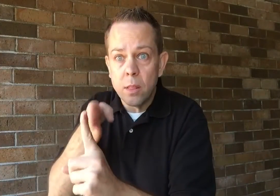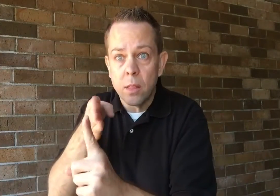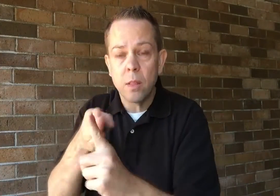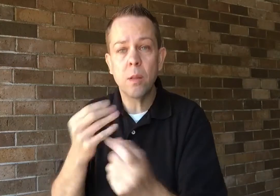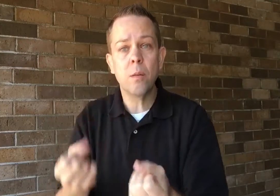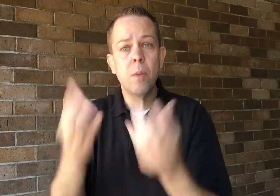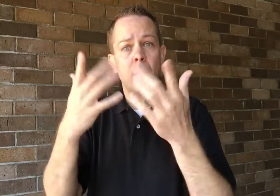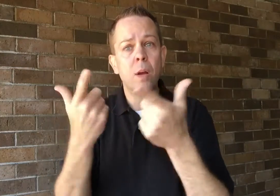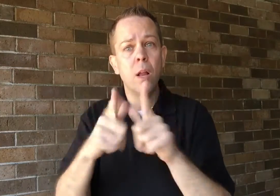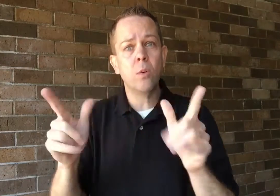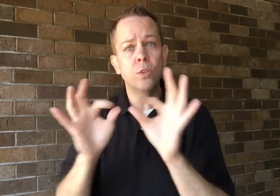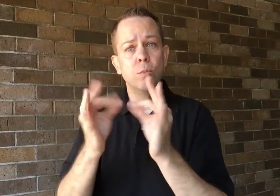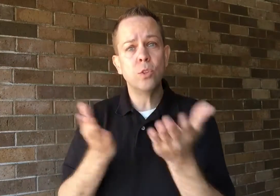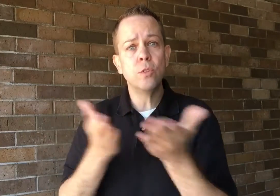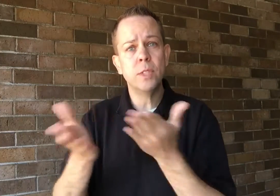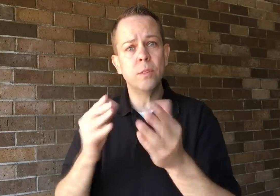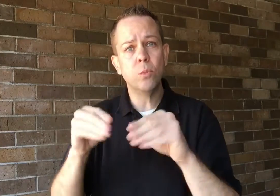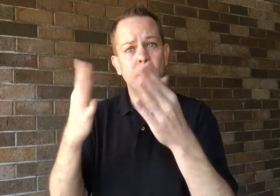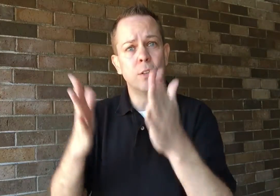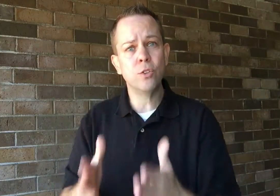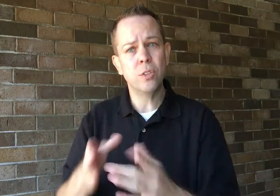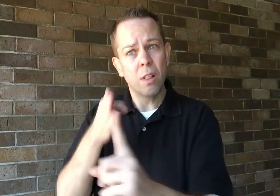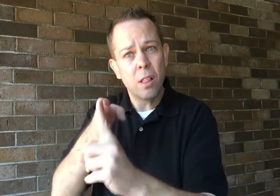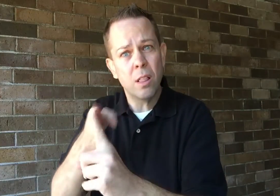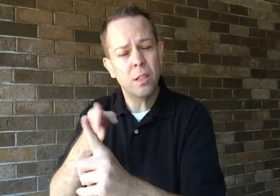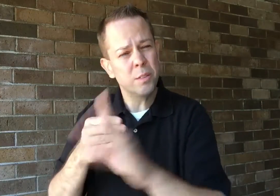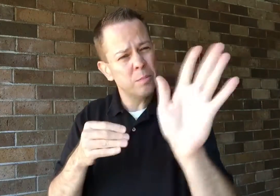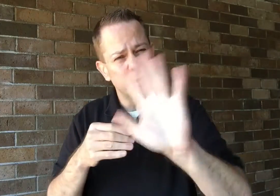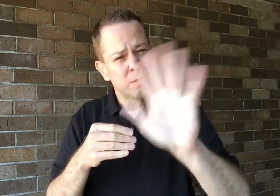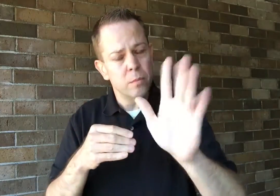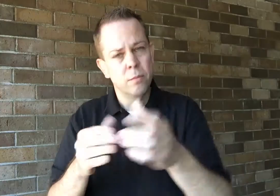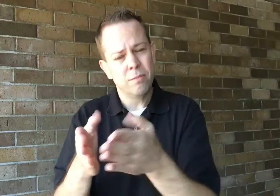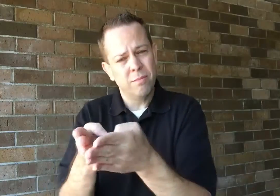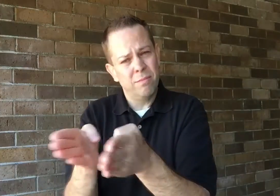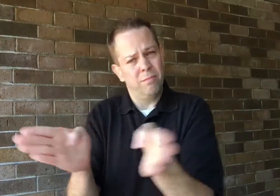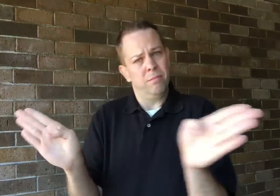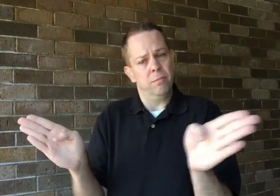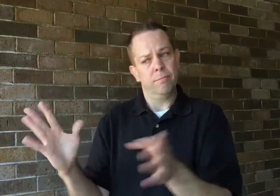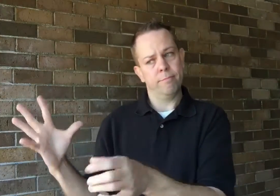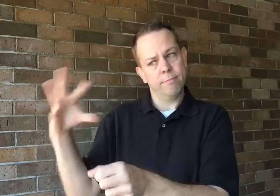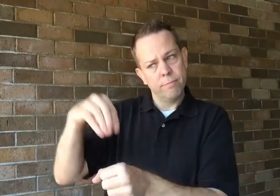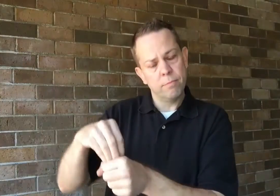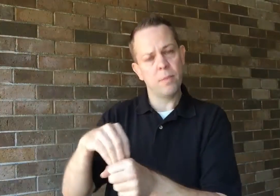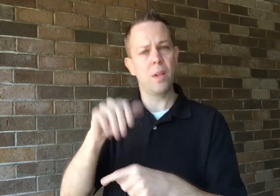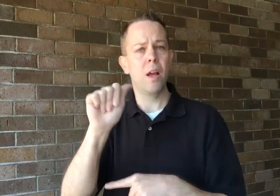multiple language interpreting service providers. They're too broad.